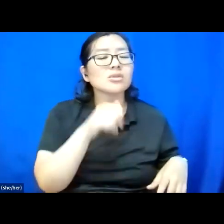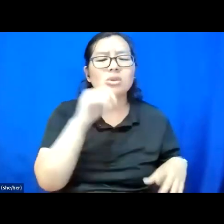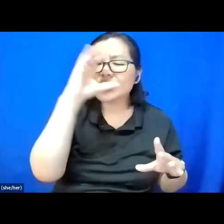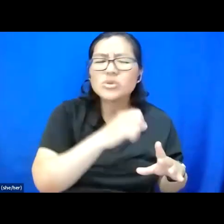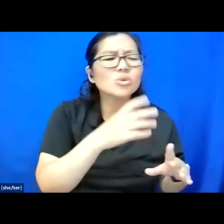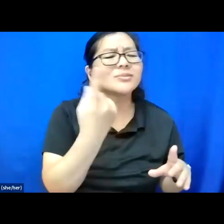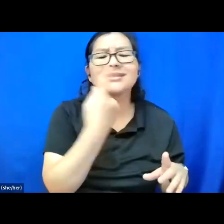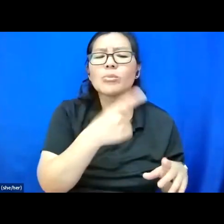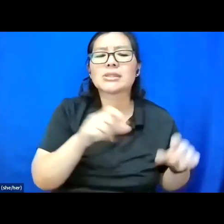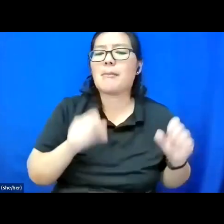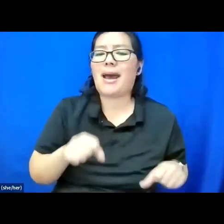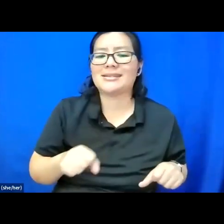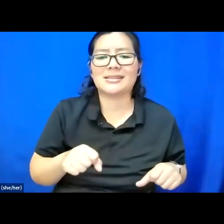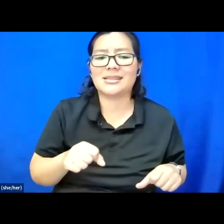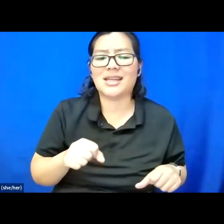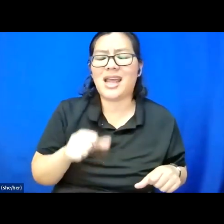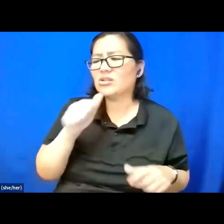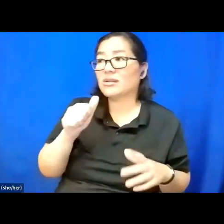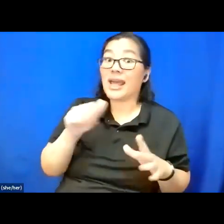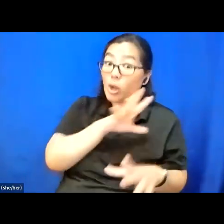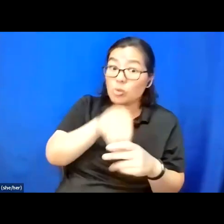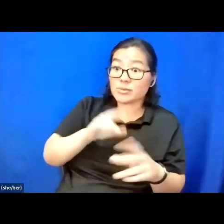and that includes us within the disability community, too.